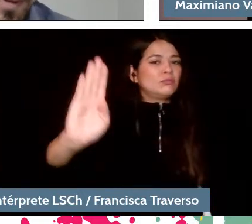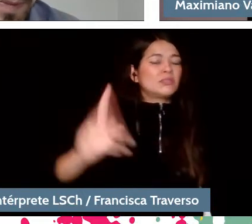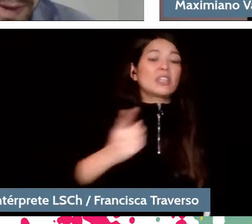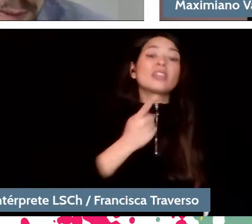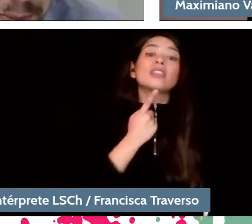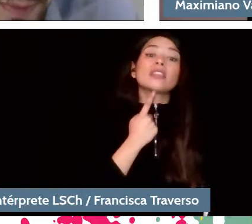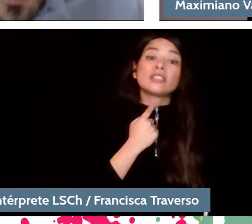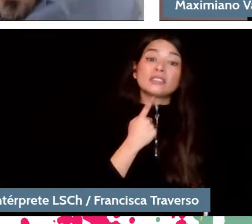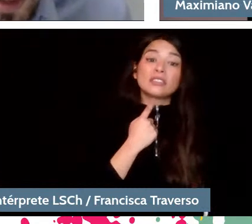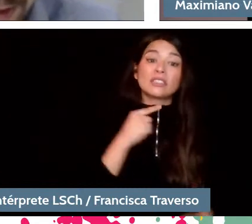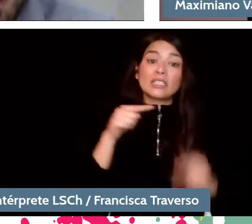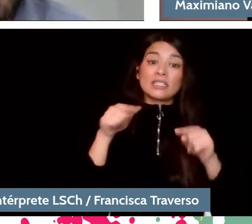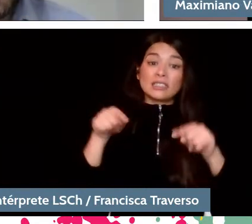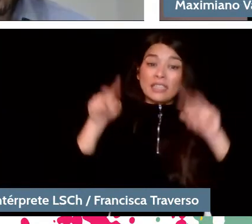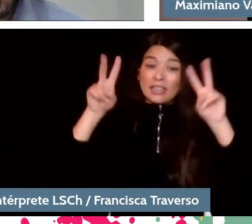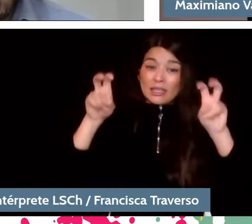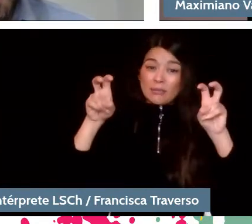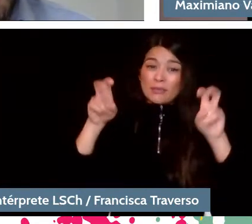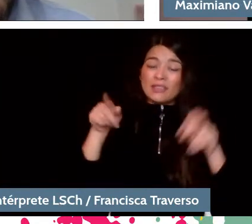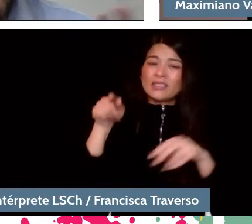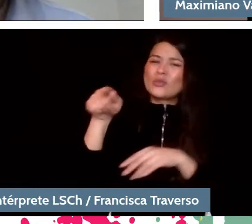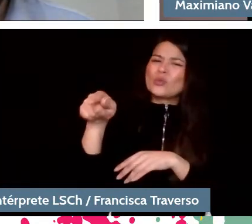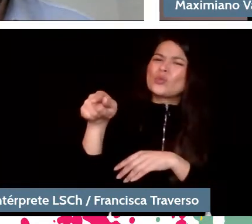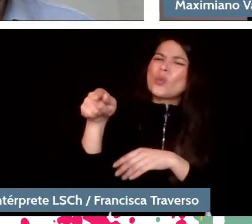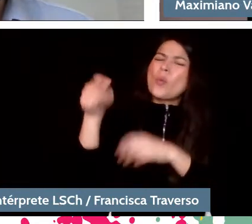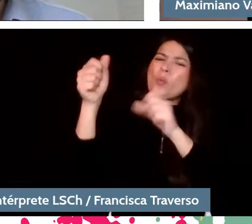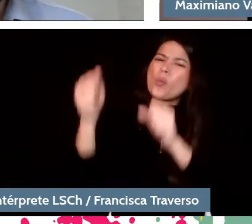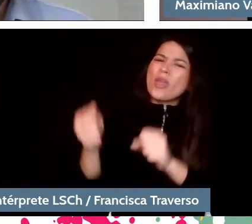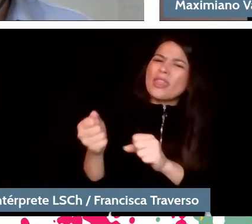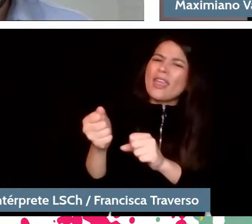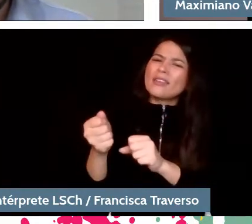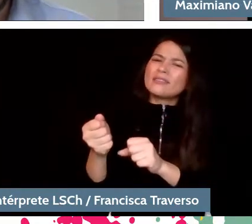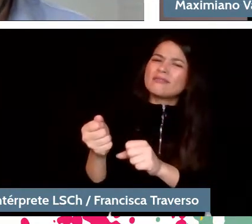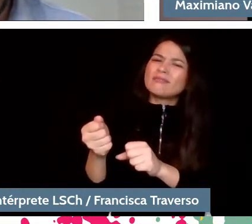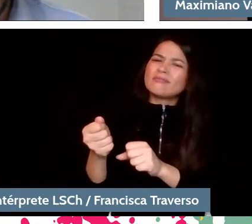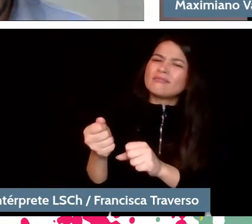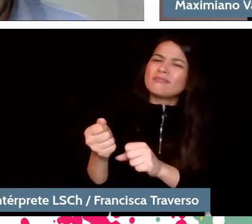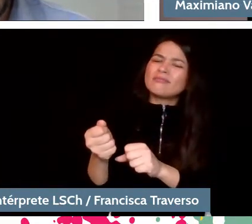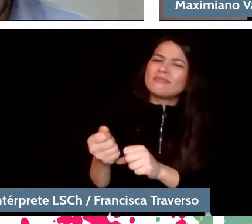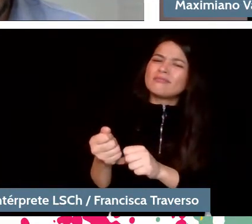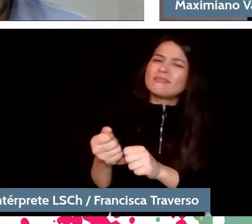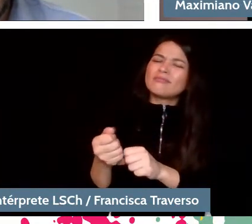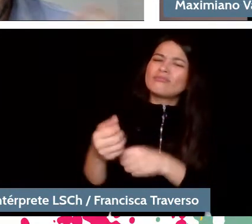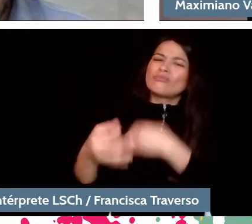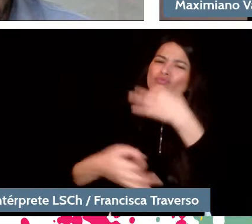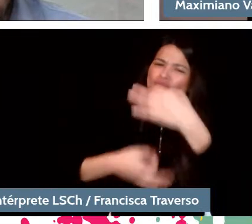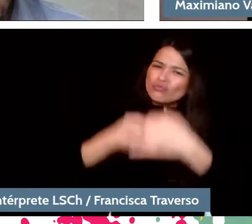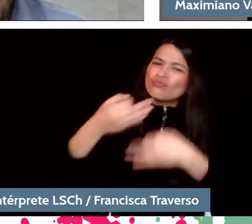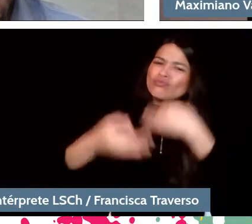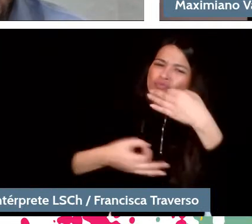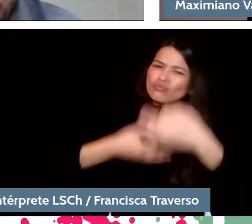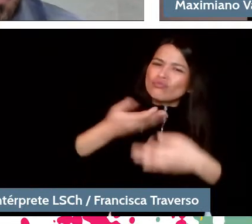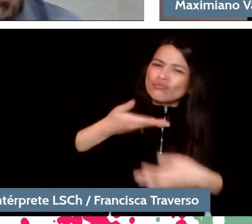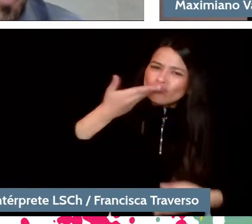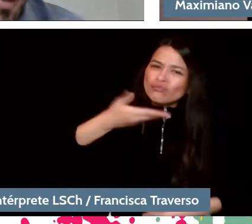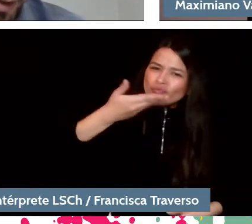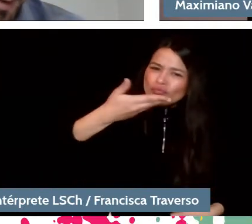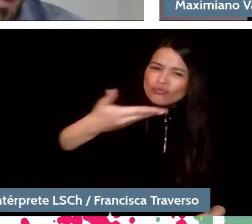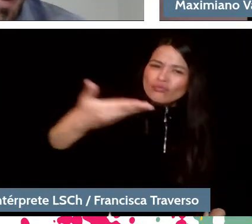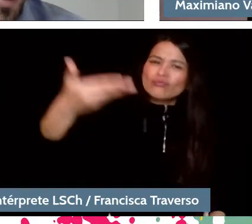If you could go back to a point you mentioned earlier that would be left for a conversation... about a different aspect.